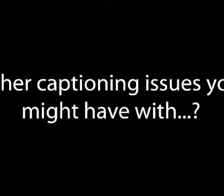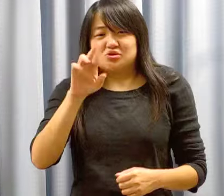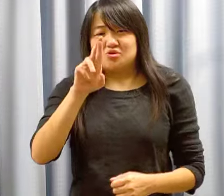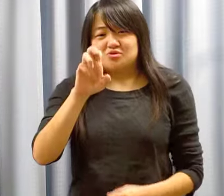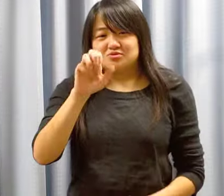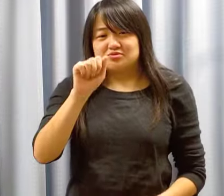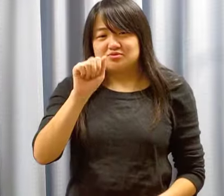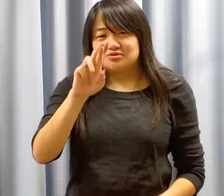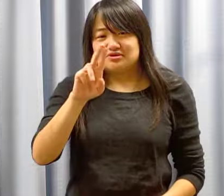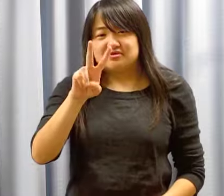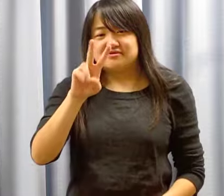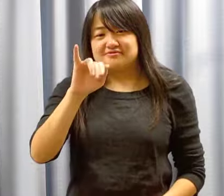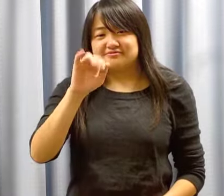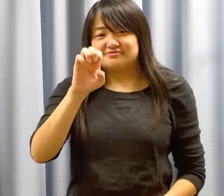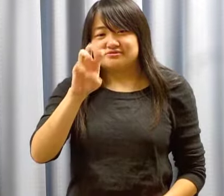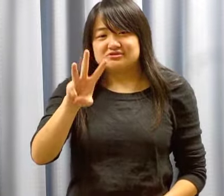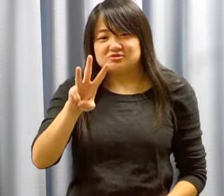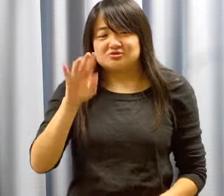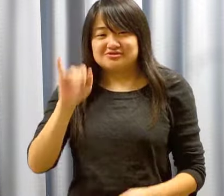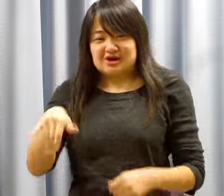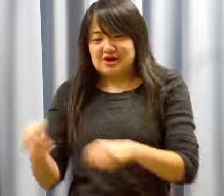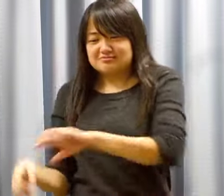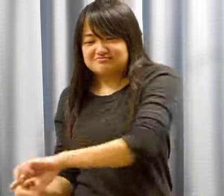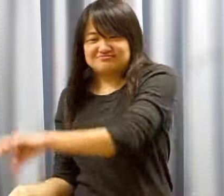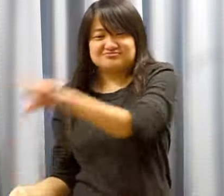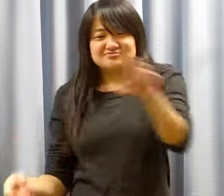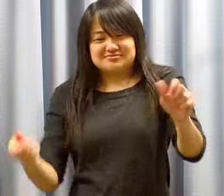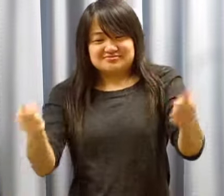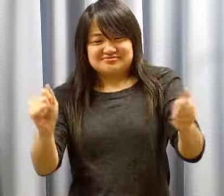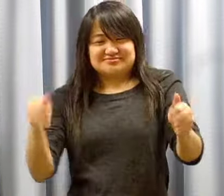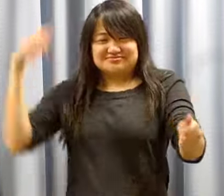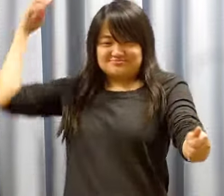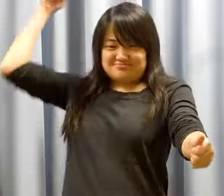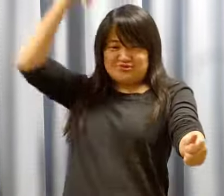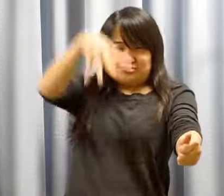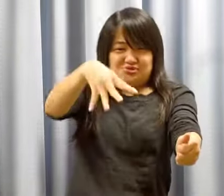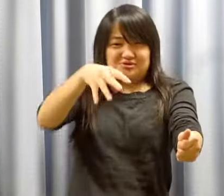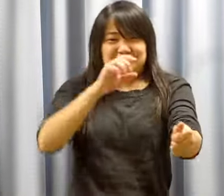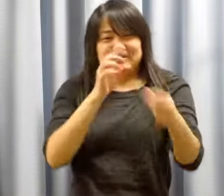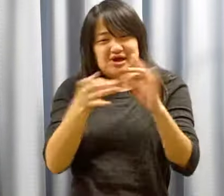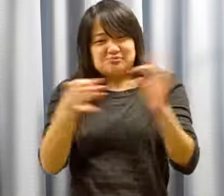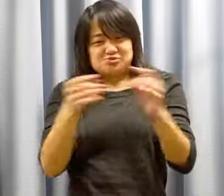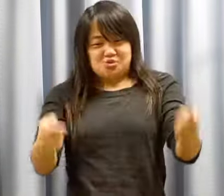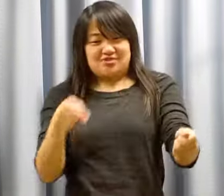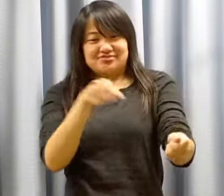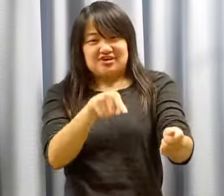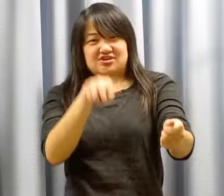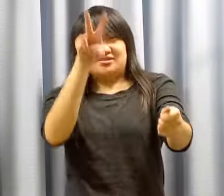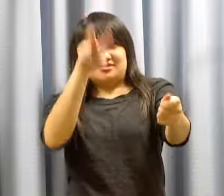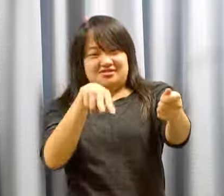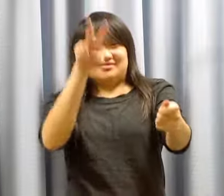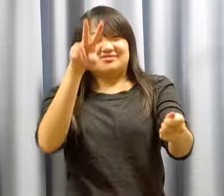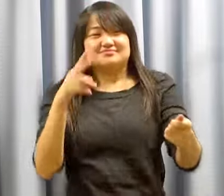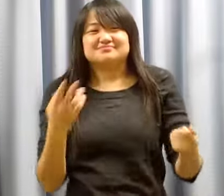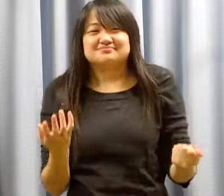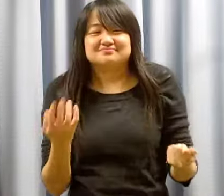Rearview captioning system, that's where you have this adjustable device and the captions are reflected on this special glass screen.